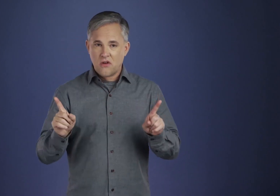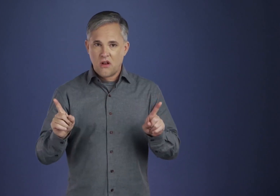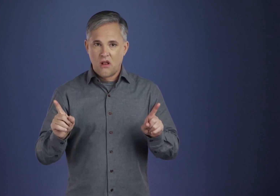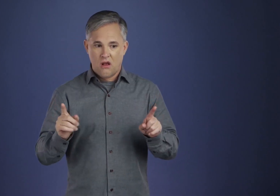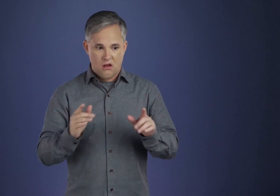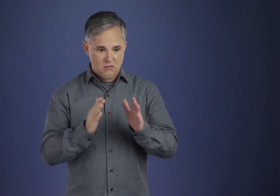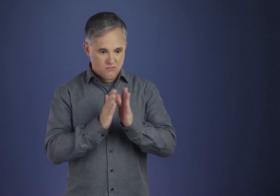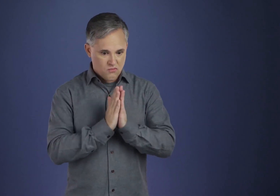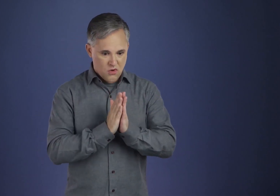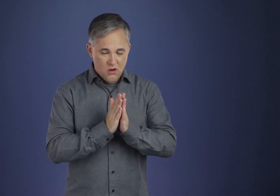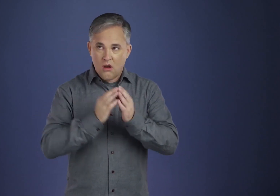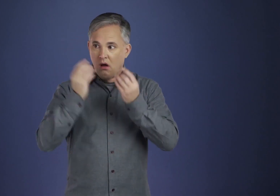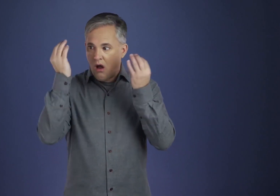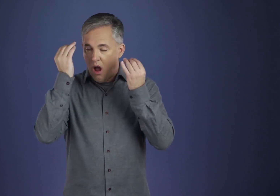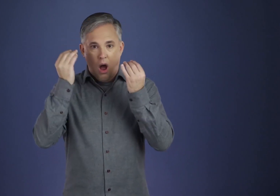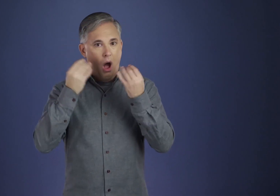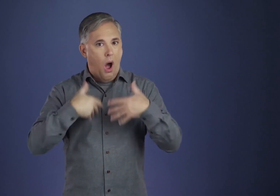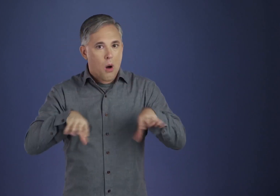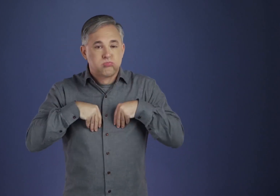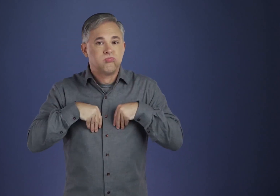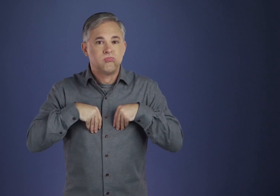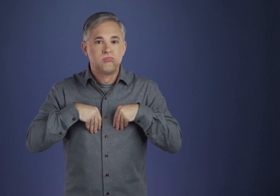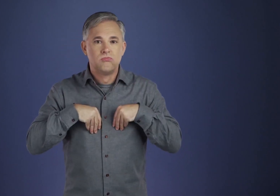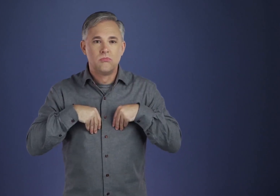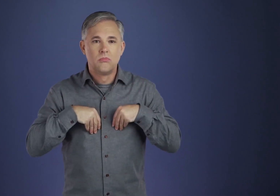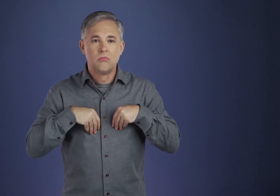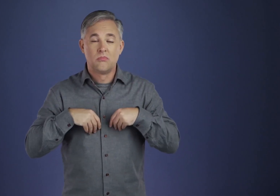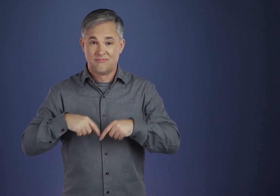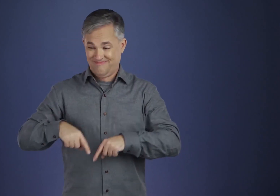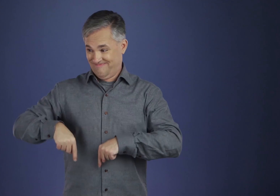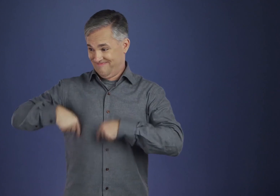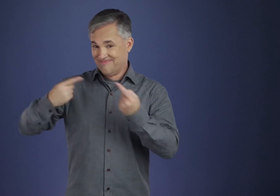And that, we have found, can happen to anybody who tries.